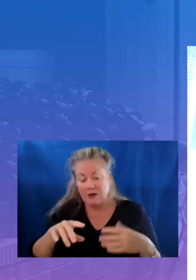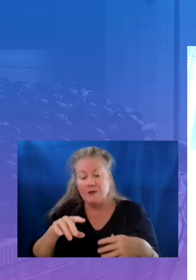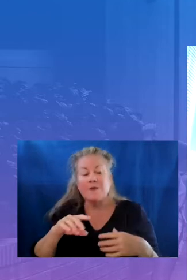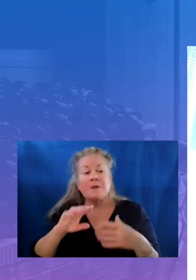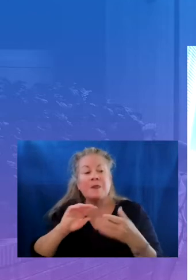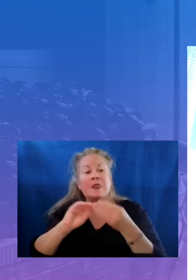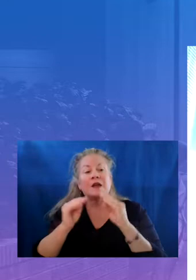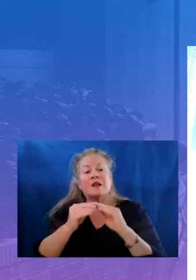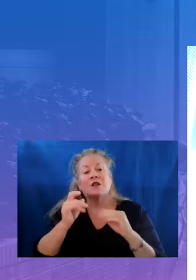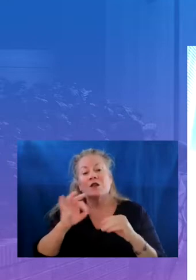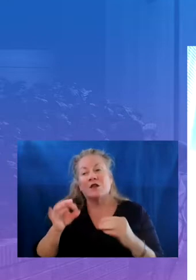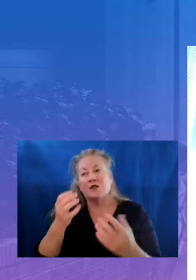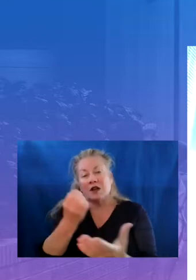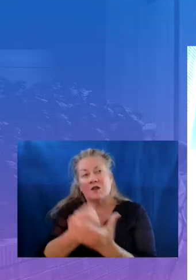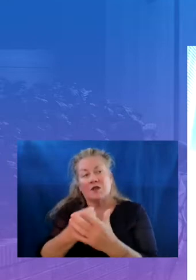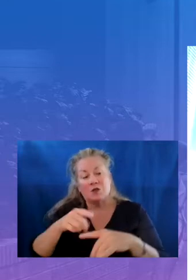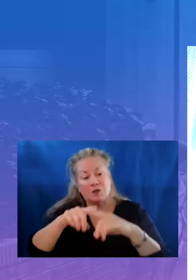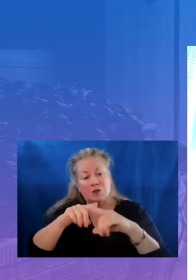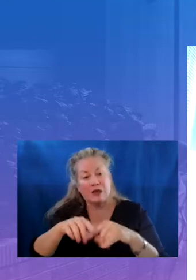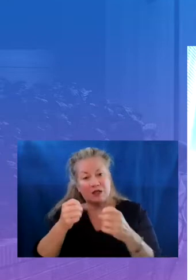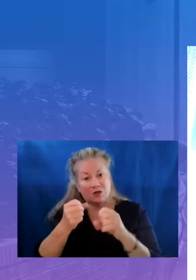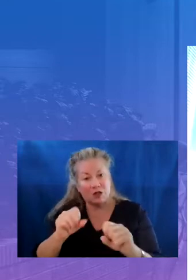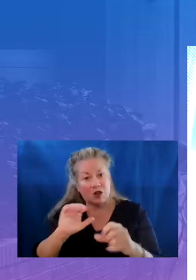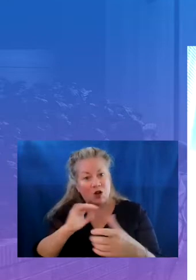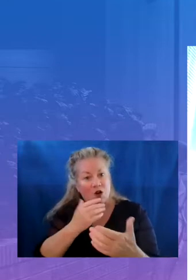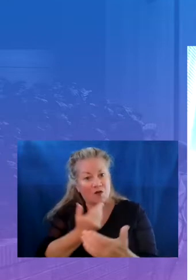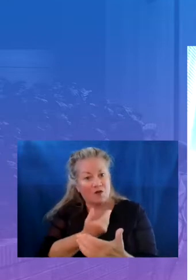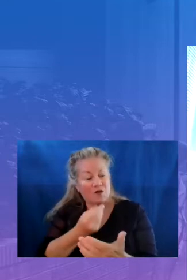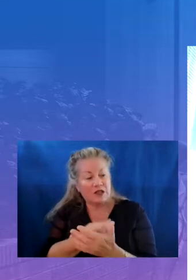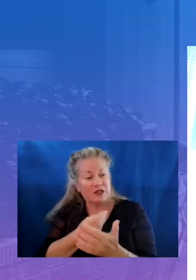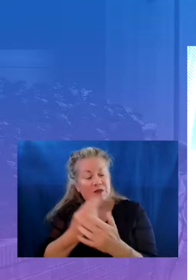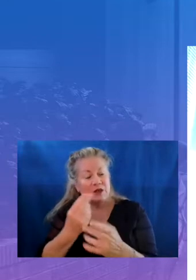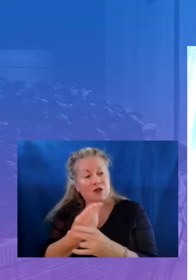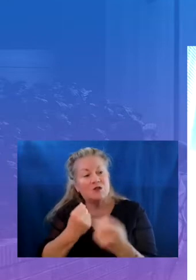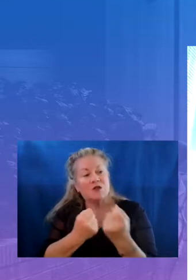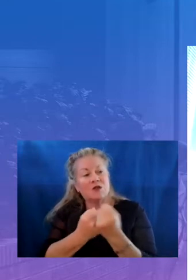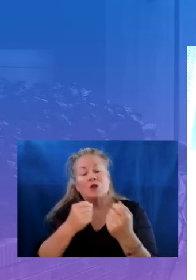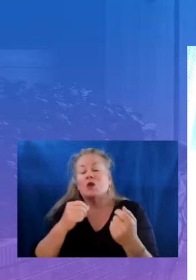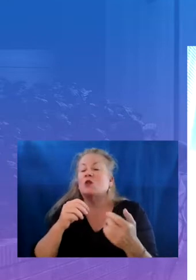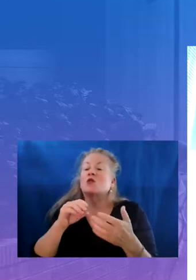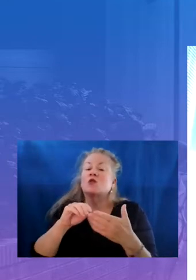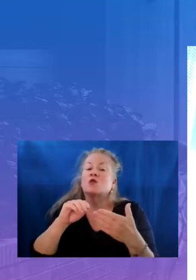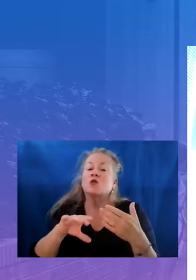strategies that art funds can be used for to support student learning for example these include